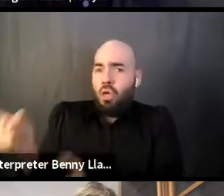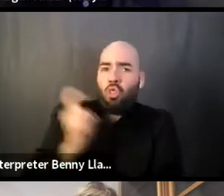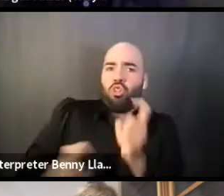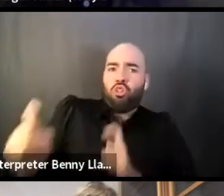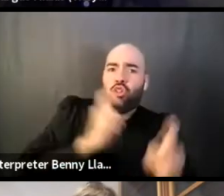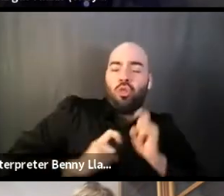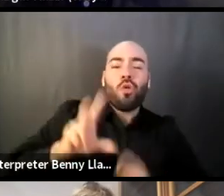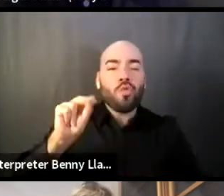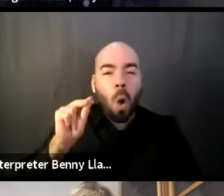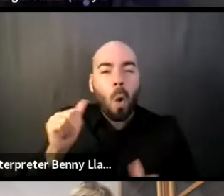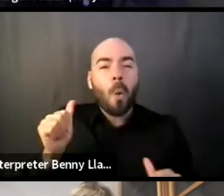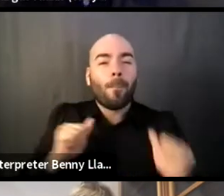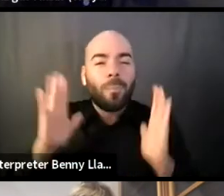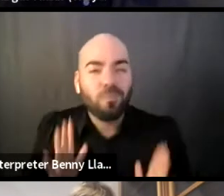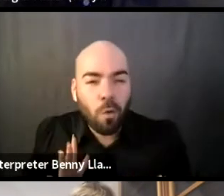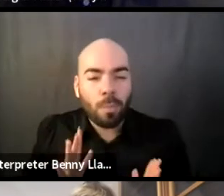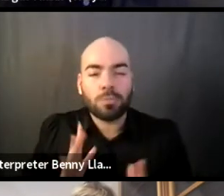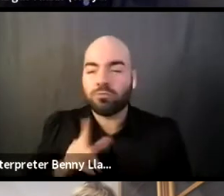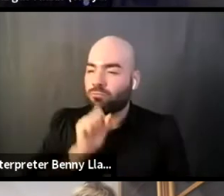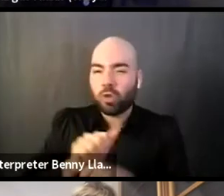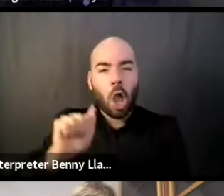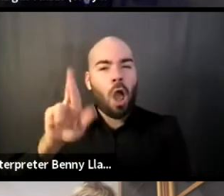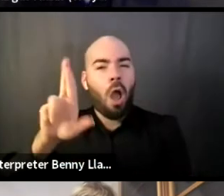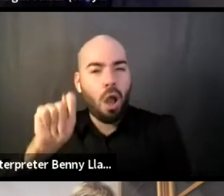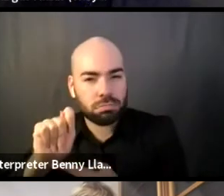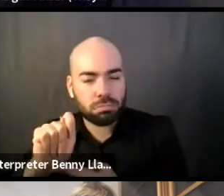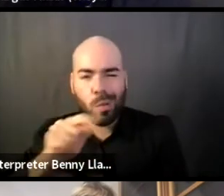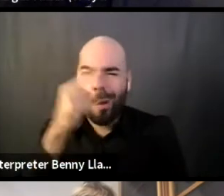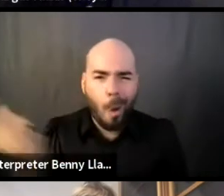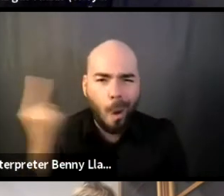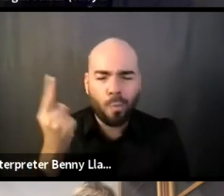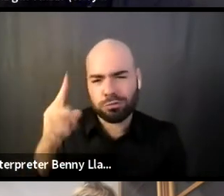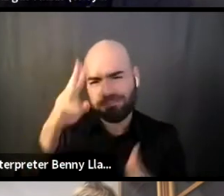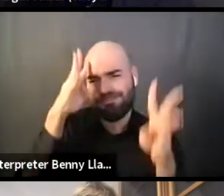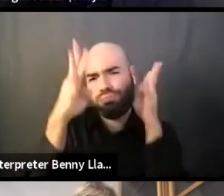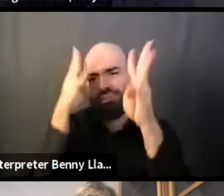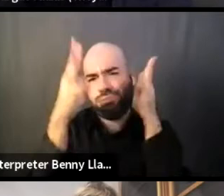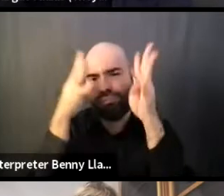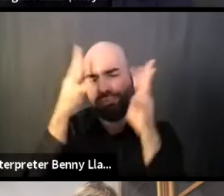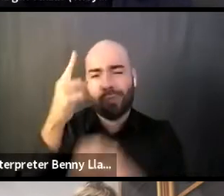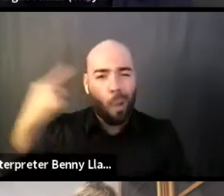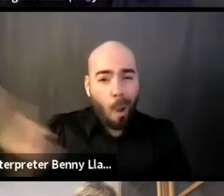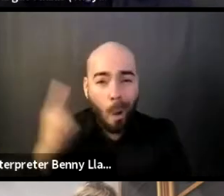because that is the thing that they are called to do, and there are people who will do that for free. Not that they should.